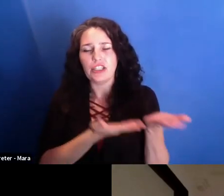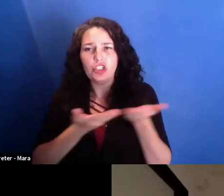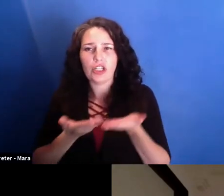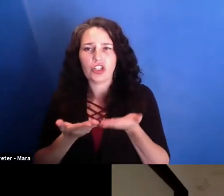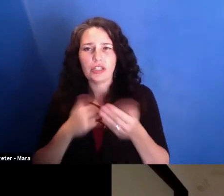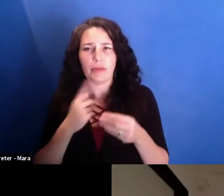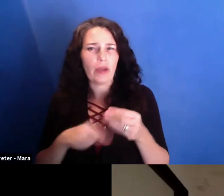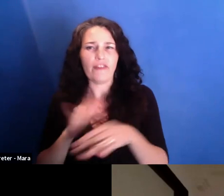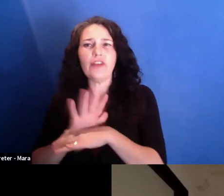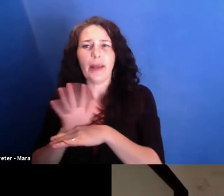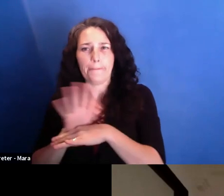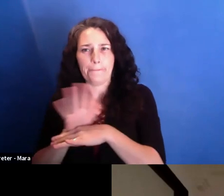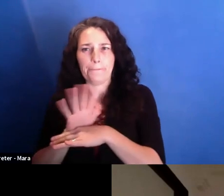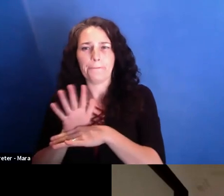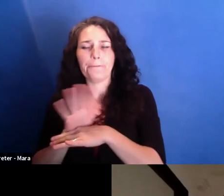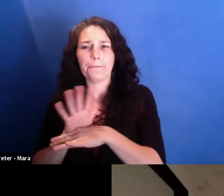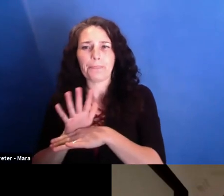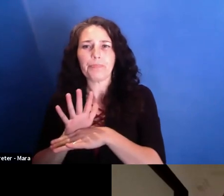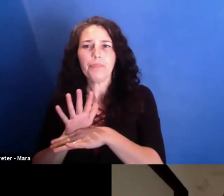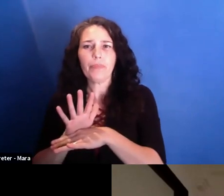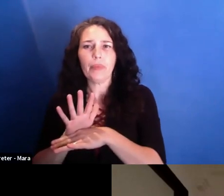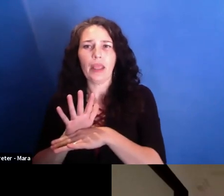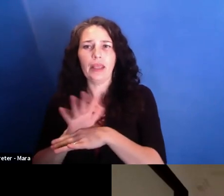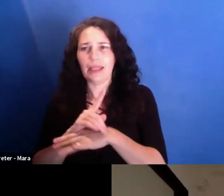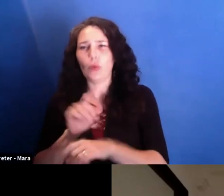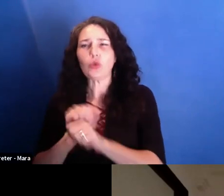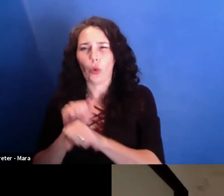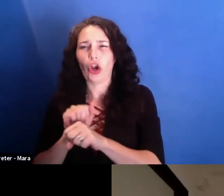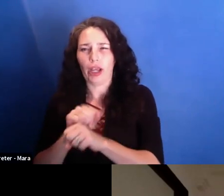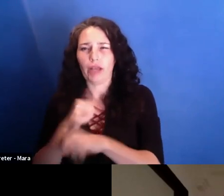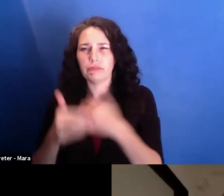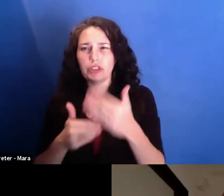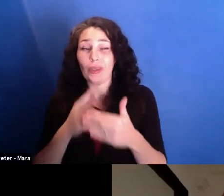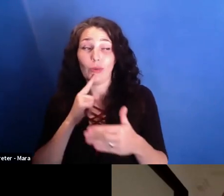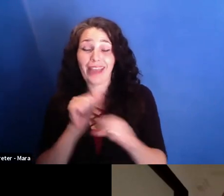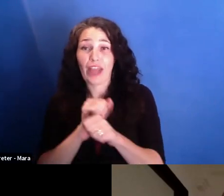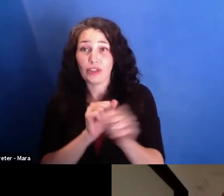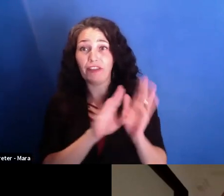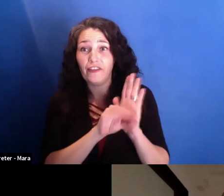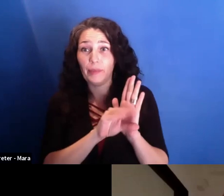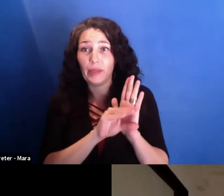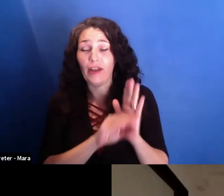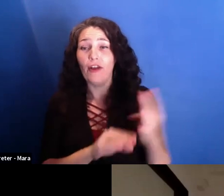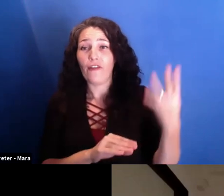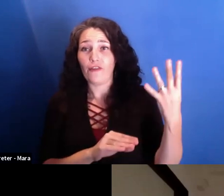And then I heard he was in the club. So he was actually filming with four other cameramen. He organized the concert because it